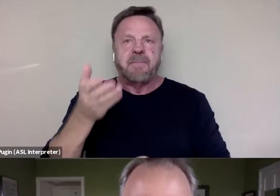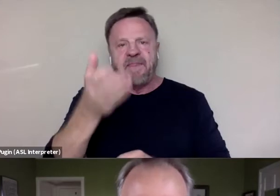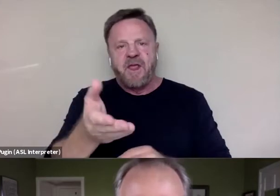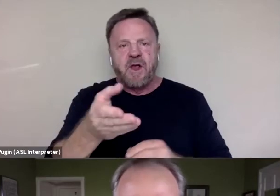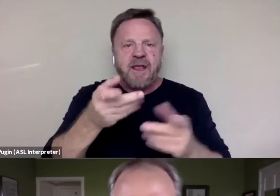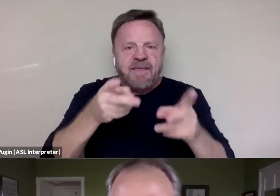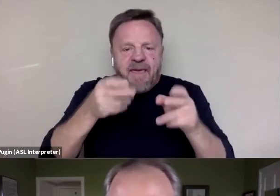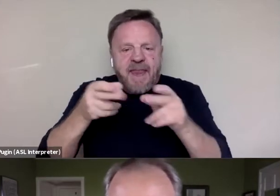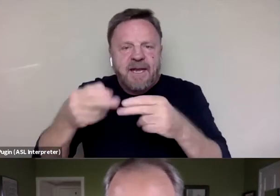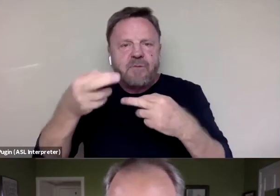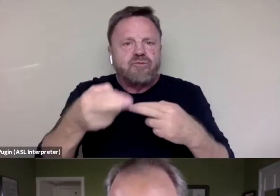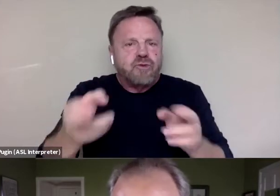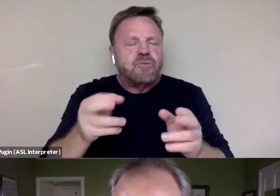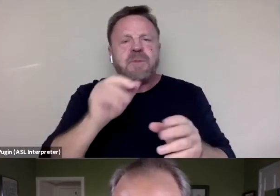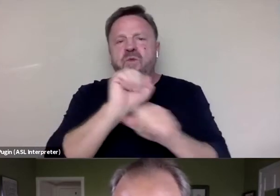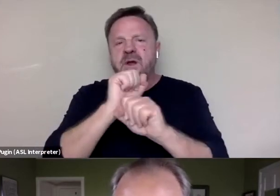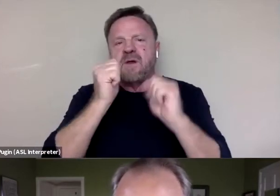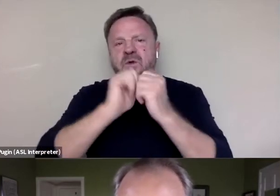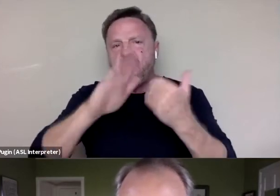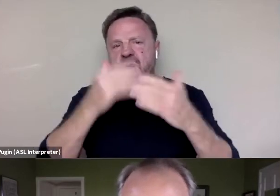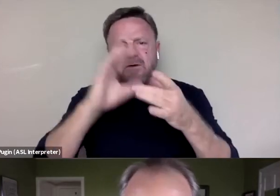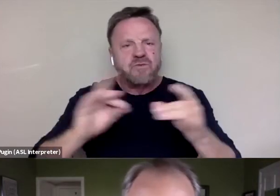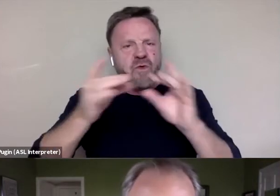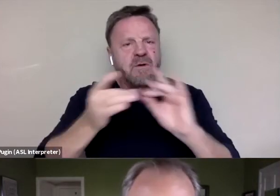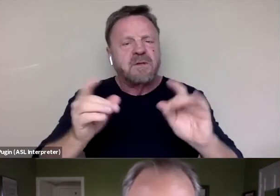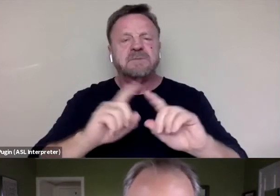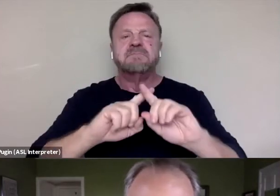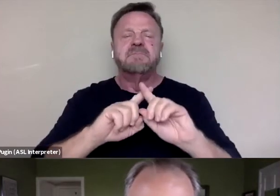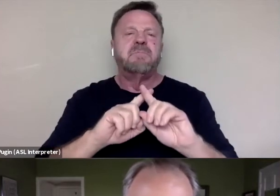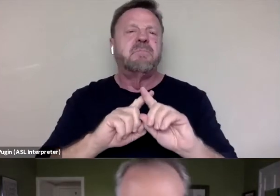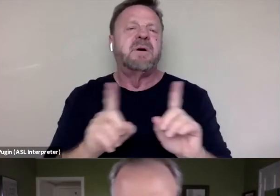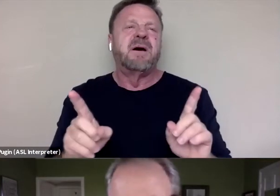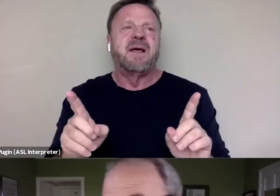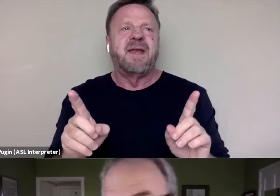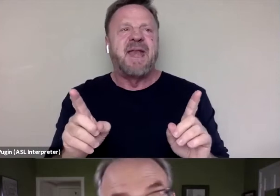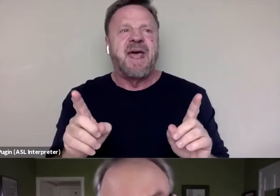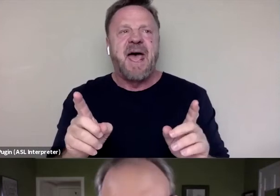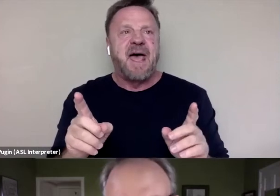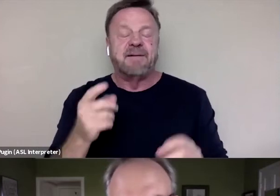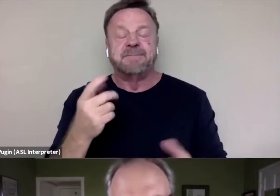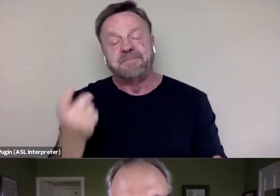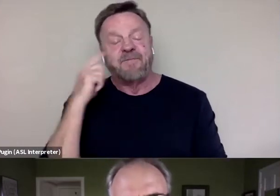and working with all these stories. But I, for better or worse maybe,